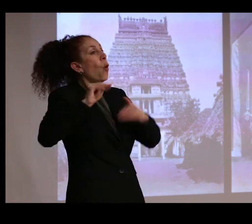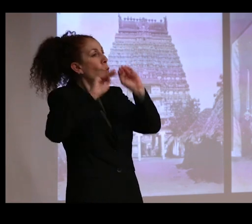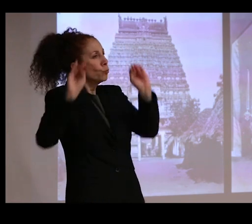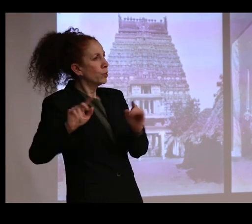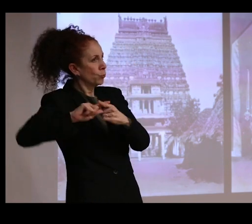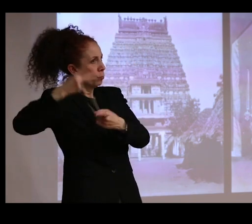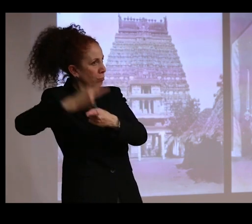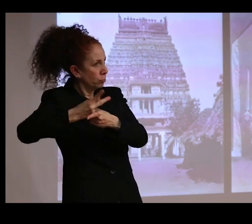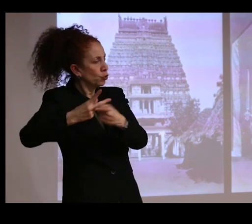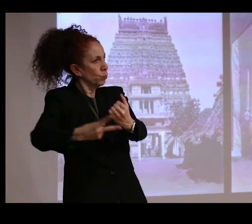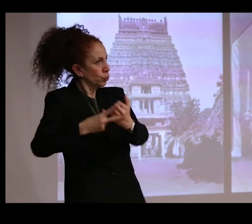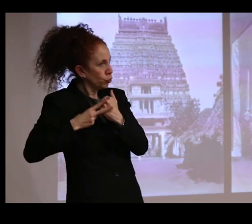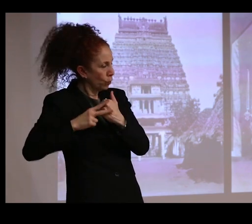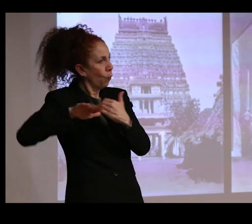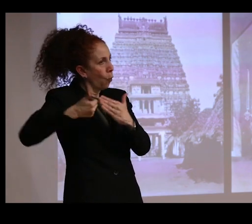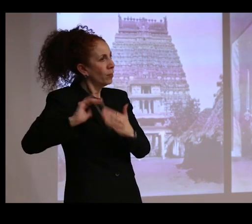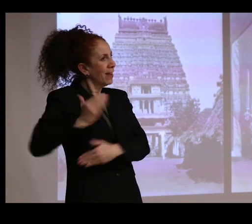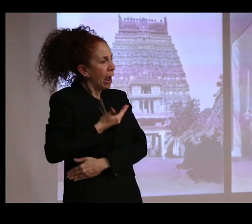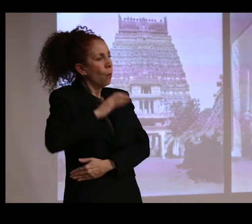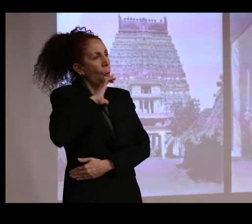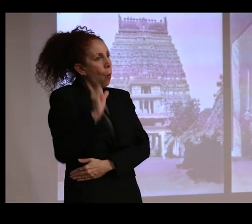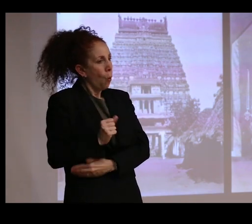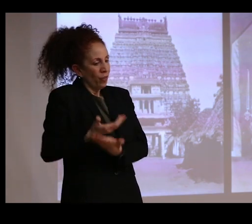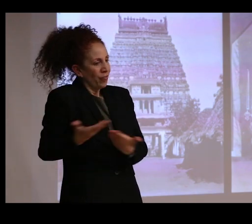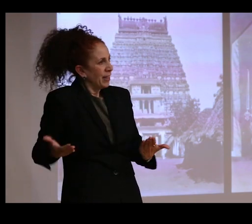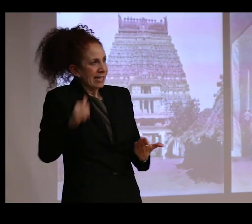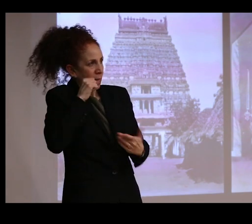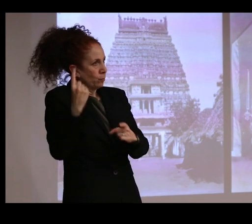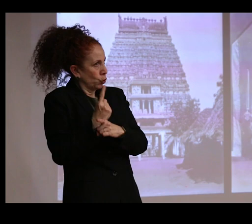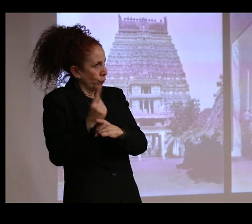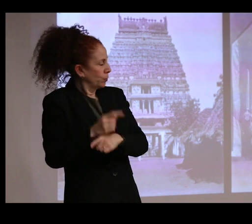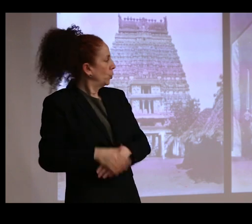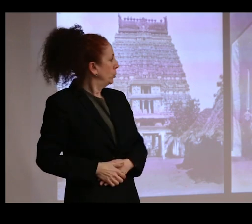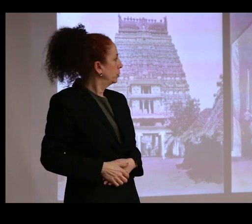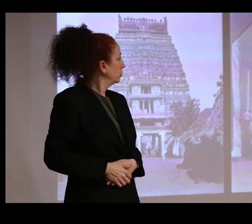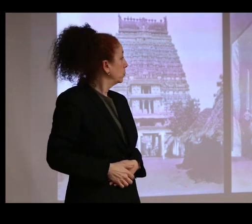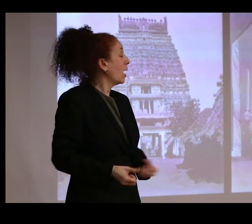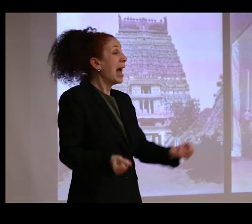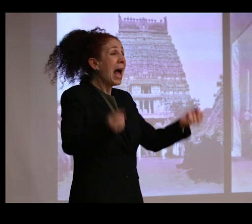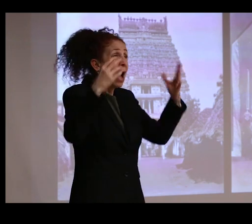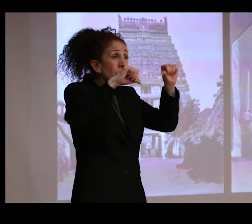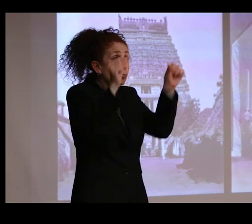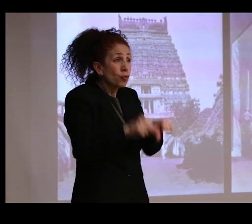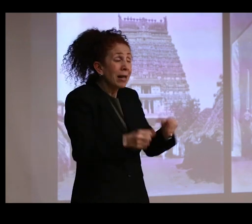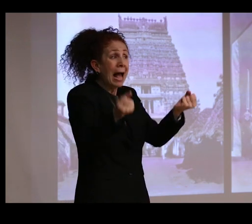to preserve all of the old unserviceable idols." So how many bronzes did the museum actually